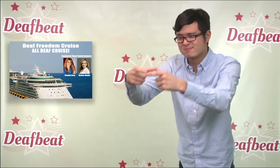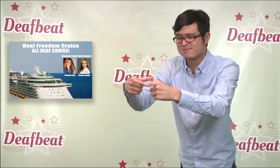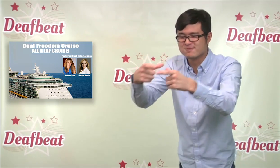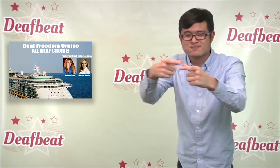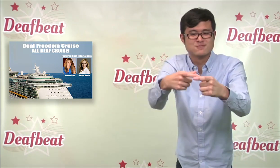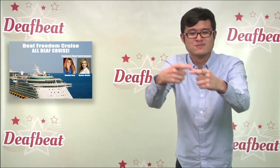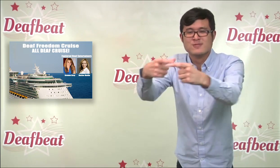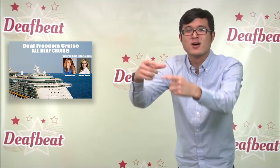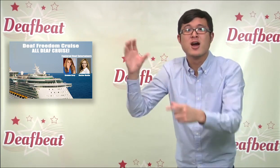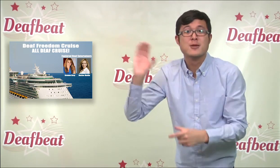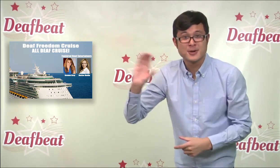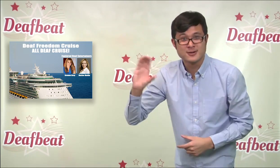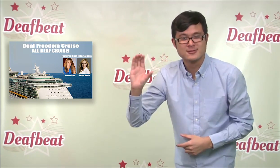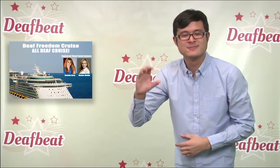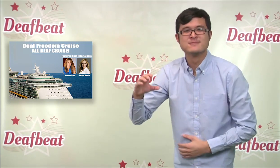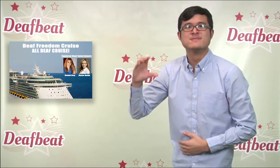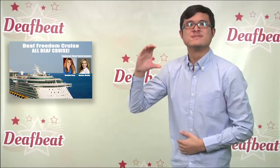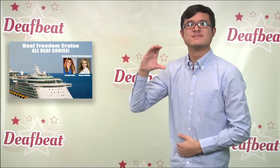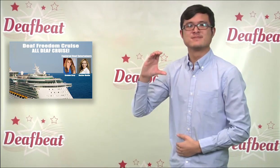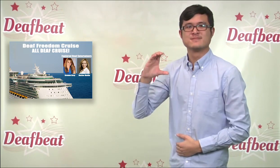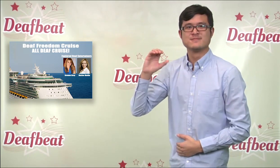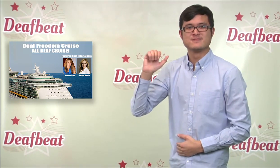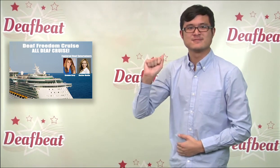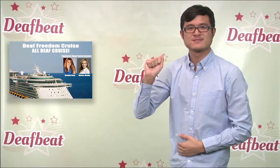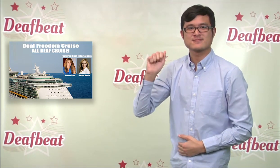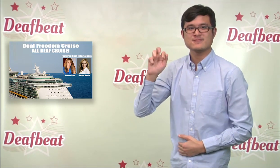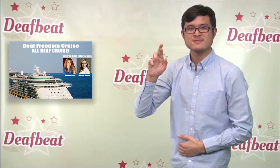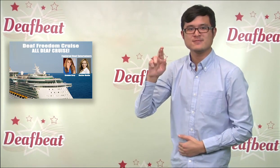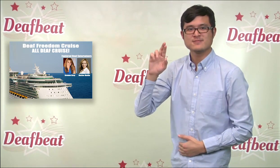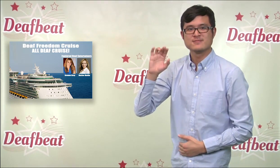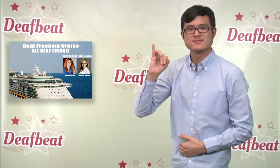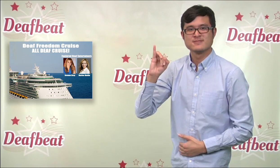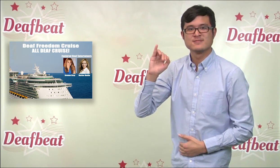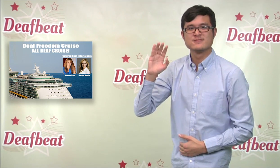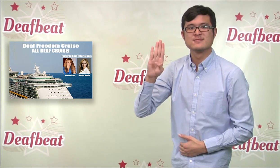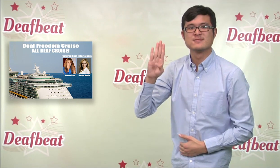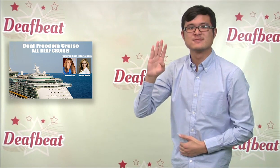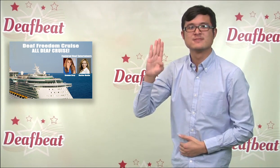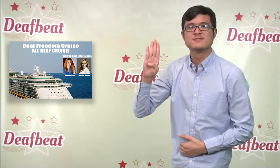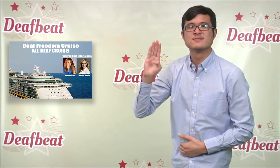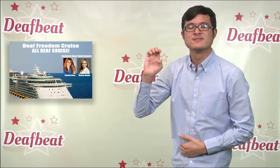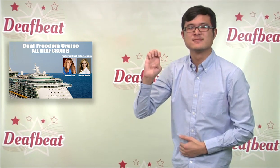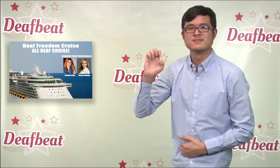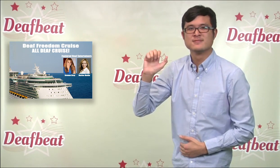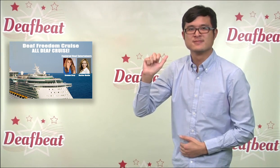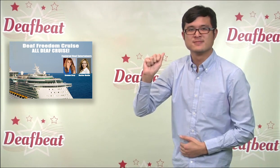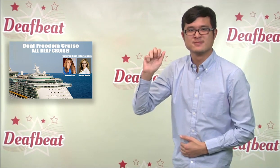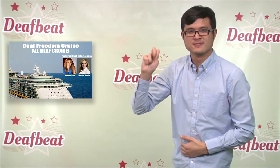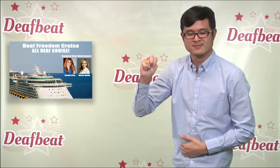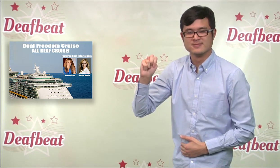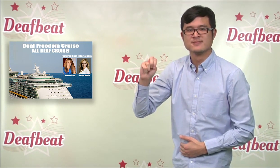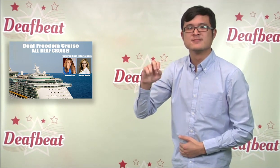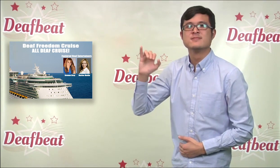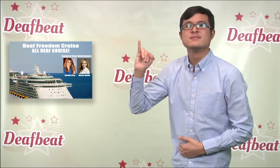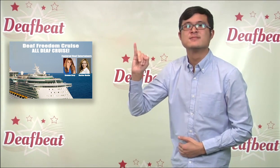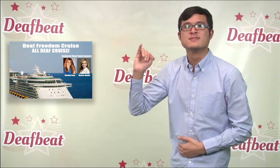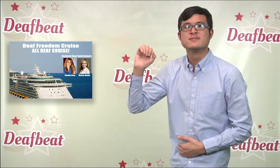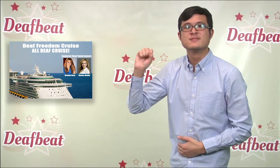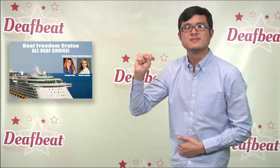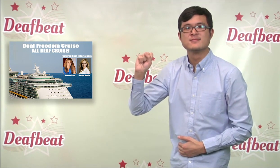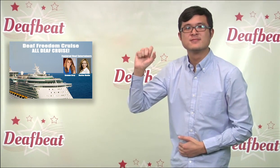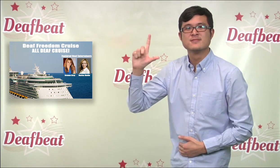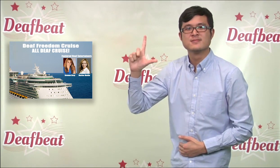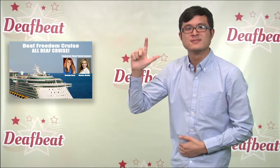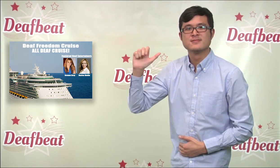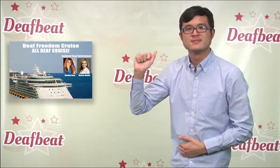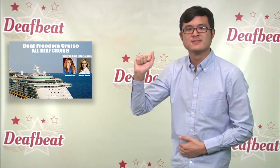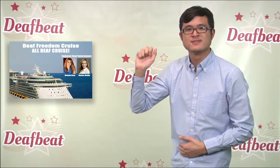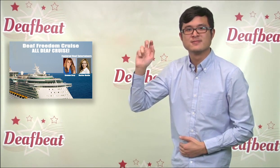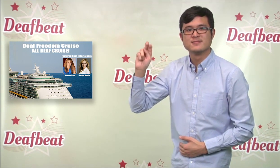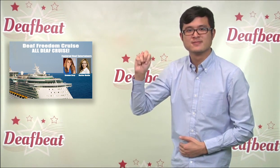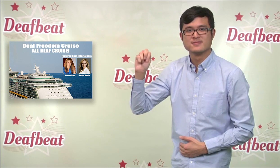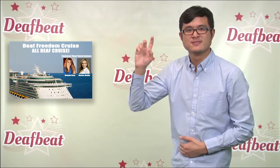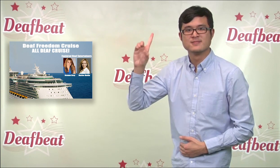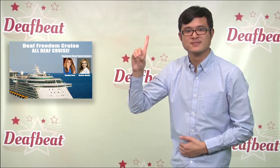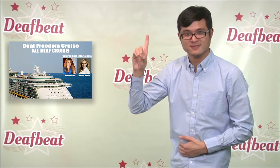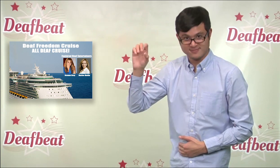islands? Activities on this cruise is being managed